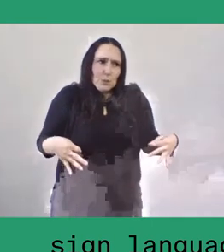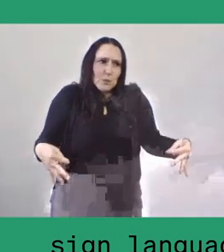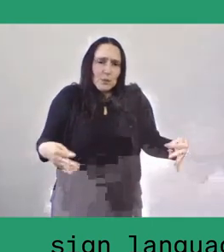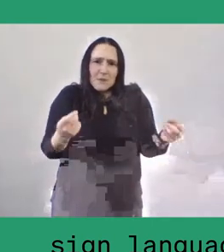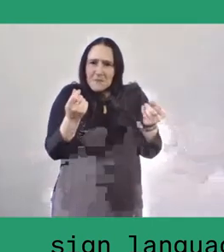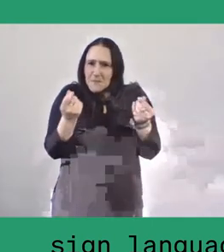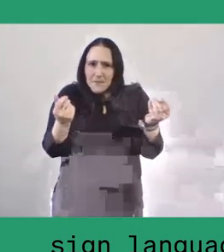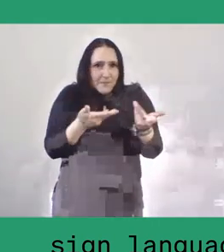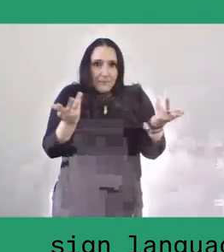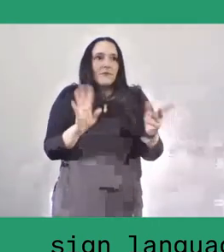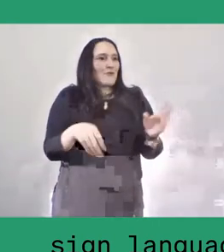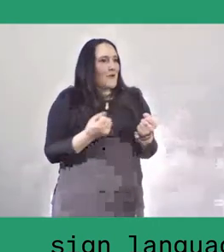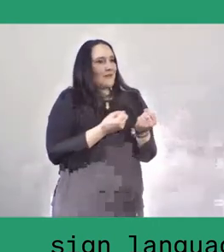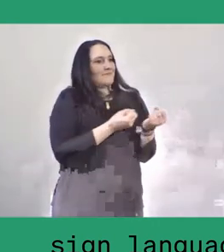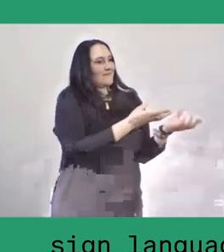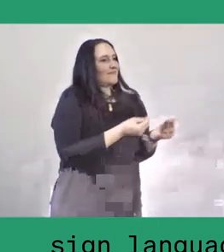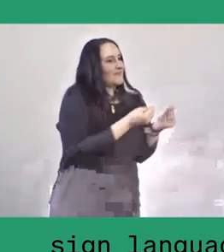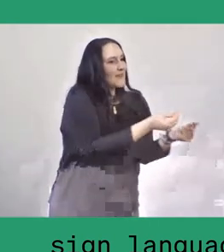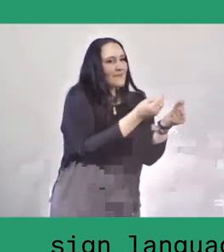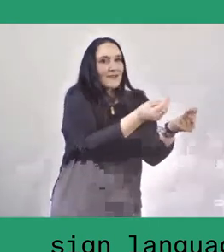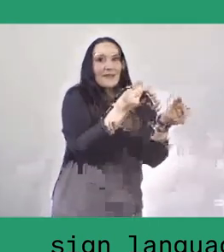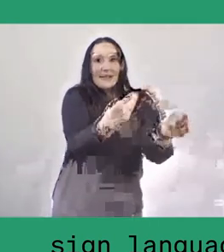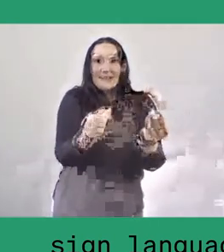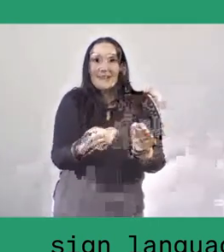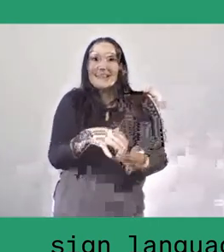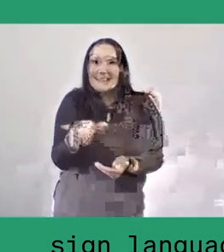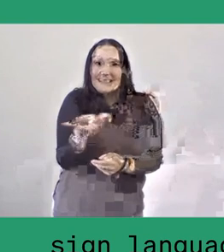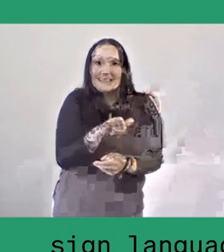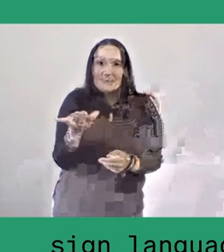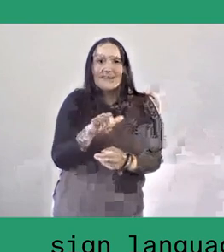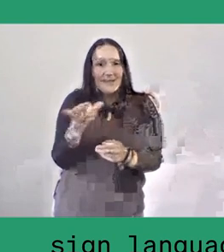which is similar to the lumbung practice in the rural villages.